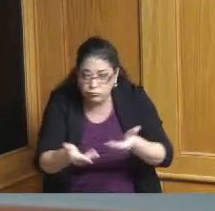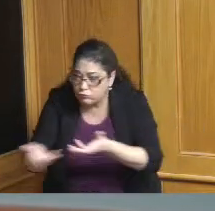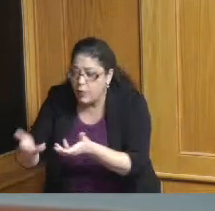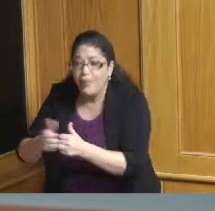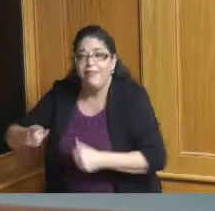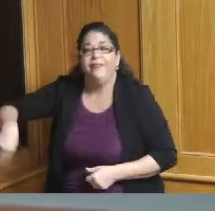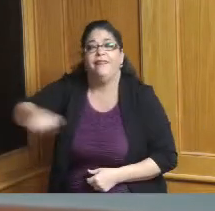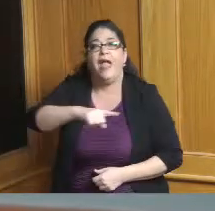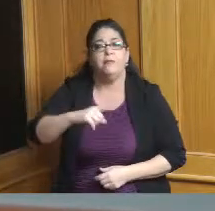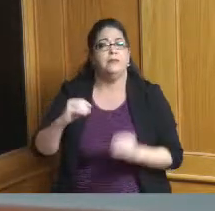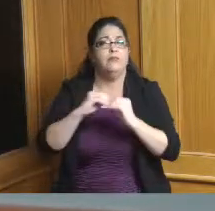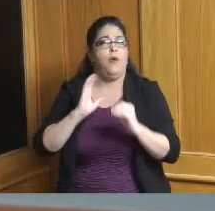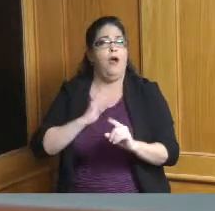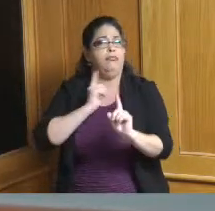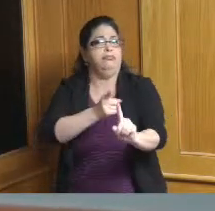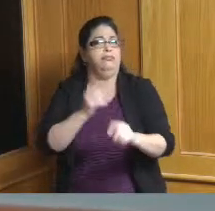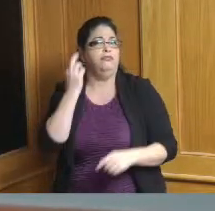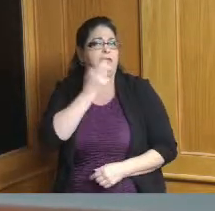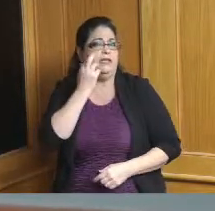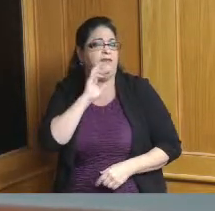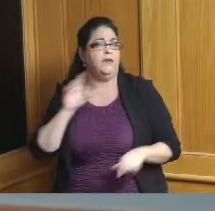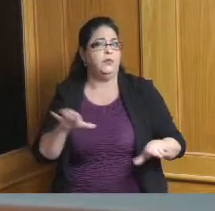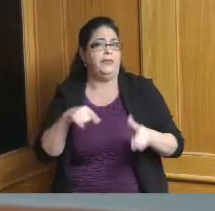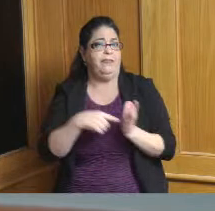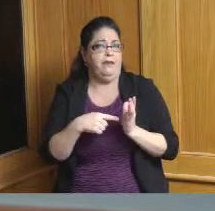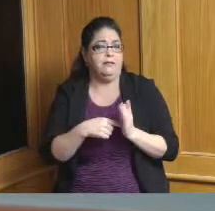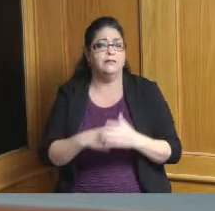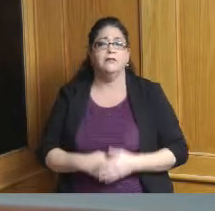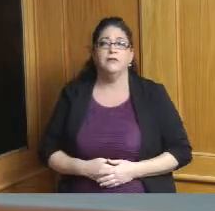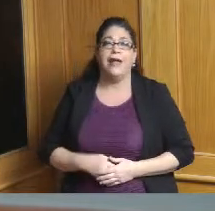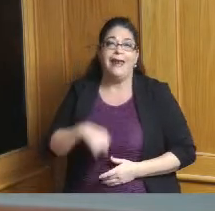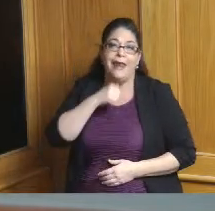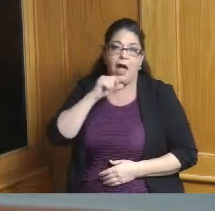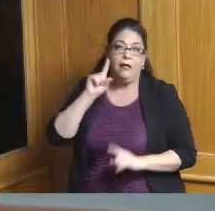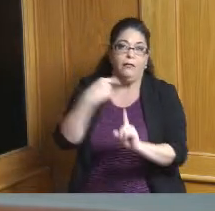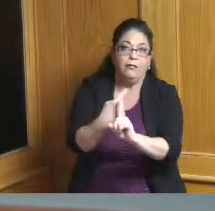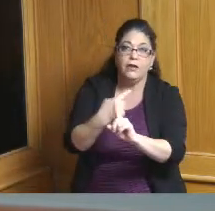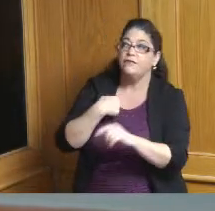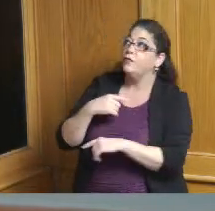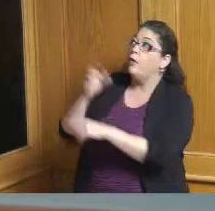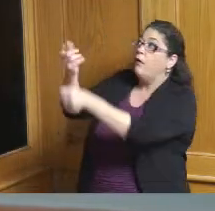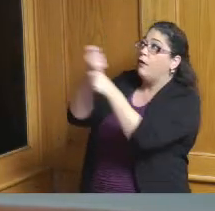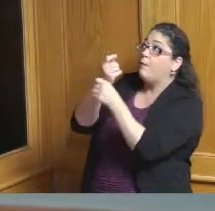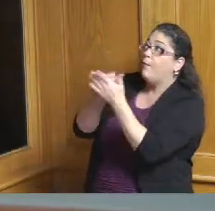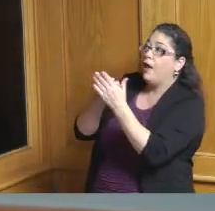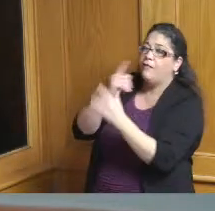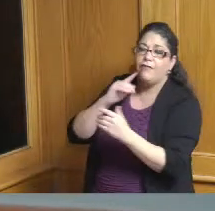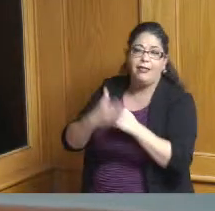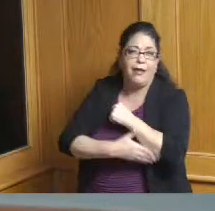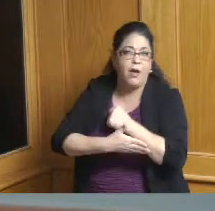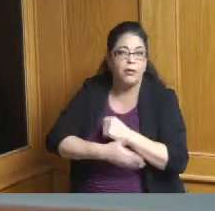the document that will go into the EDA but to your question what we would typically do then